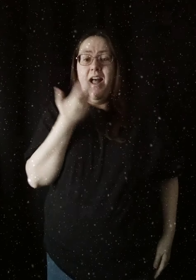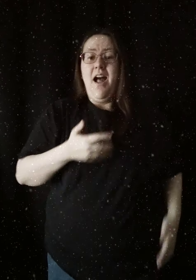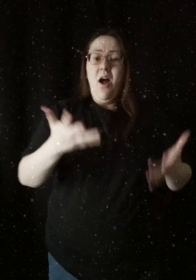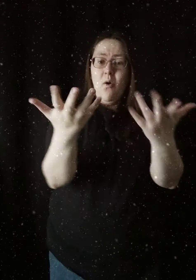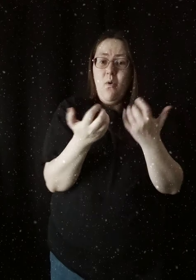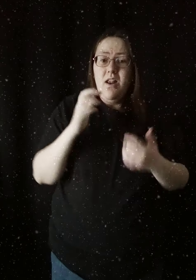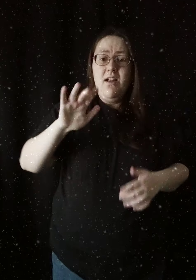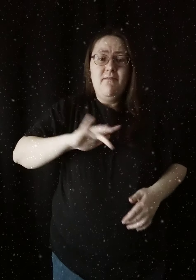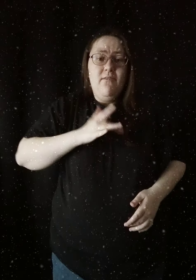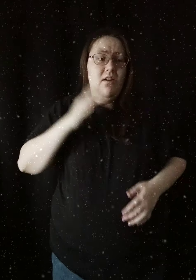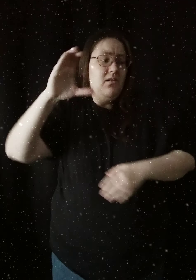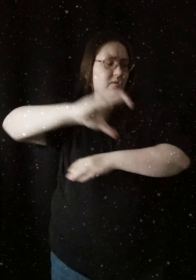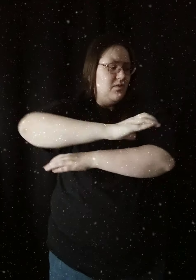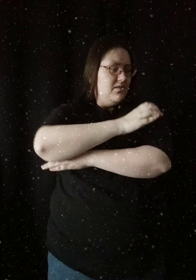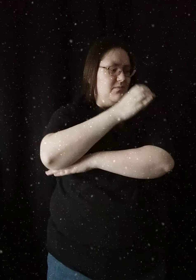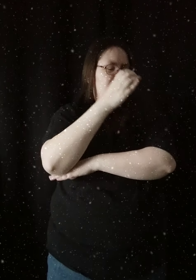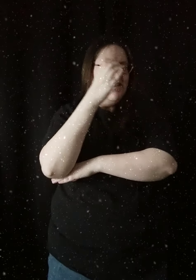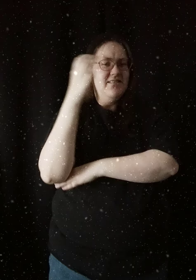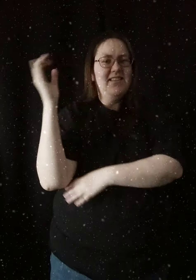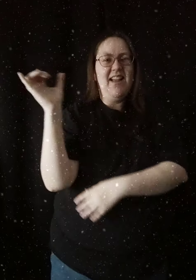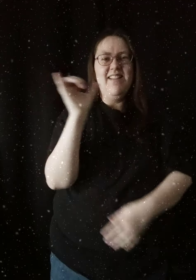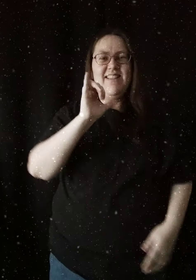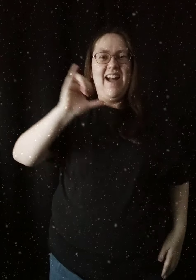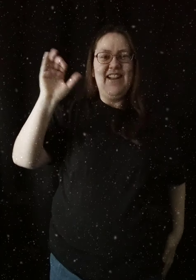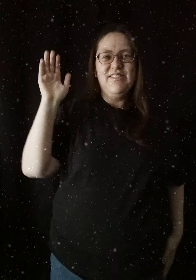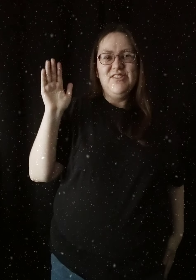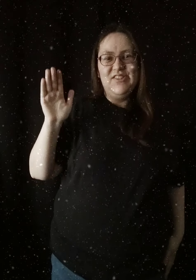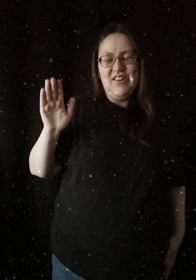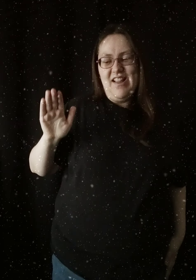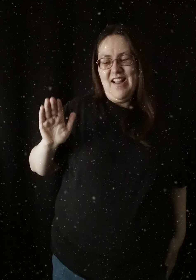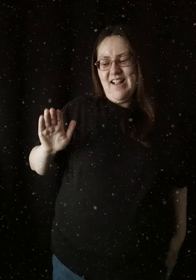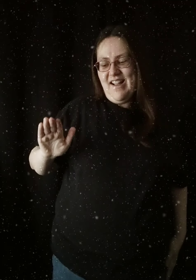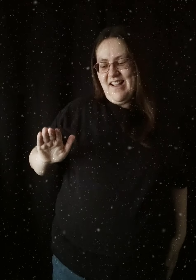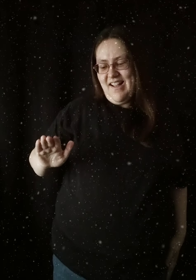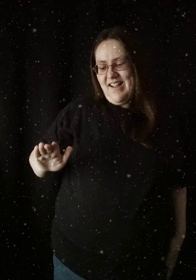I want to feel Christmas like a child